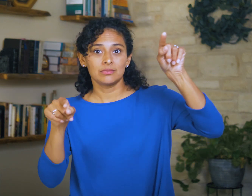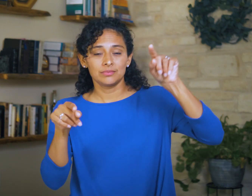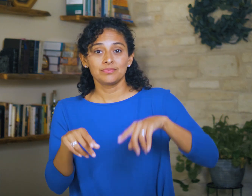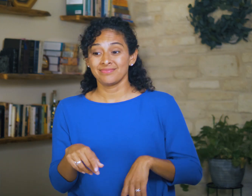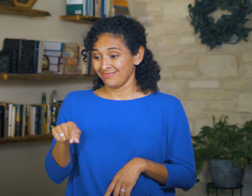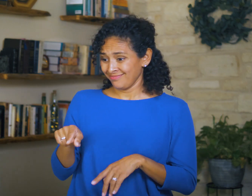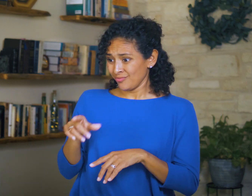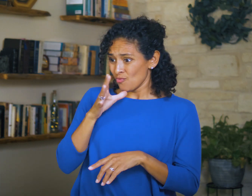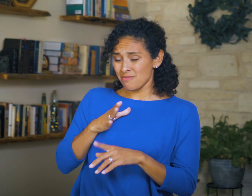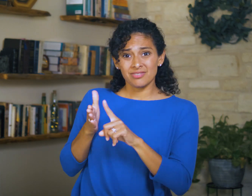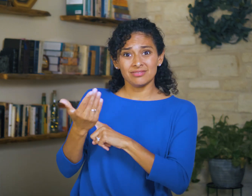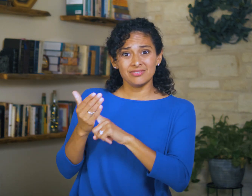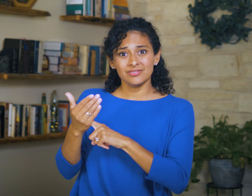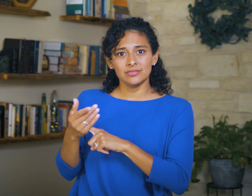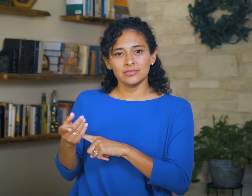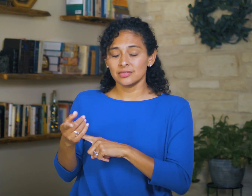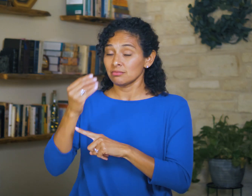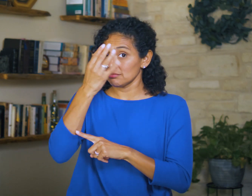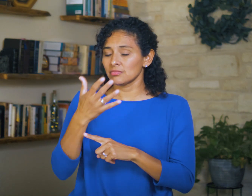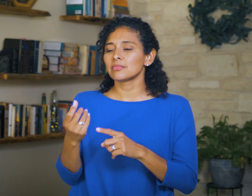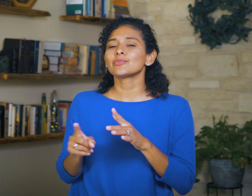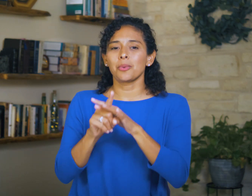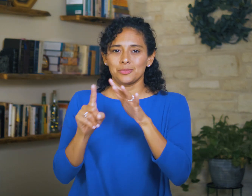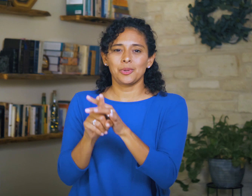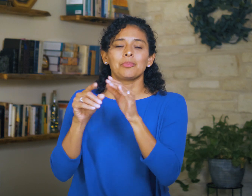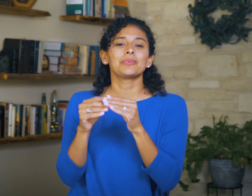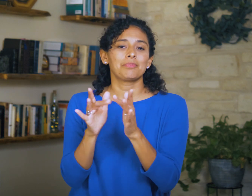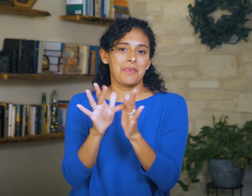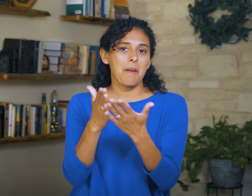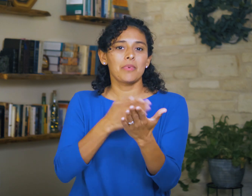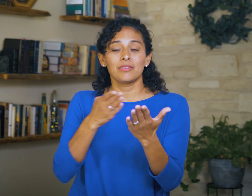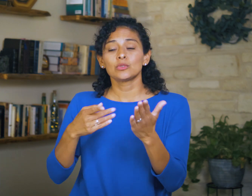and the adultery image is woven throughout the book